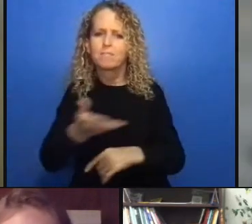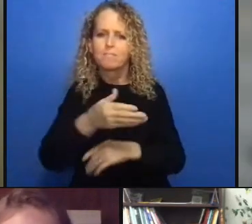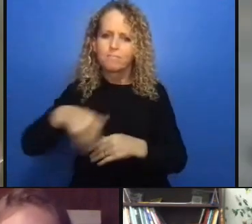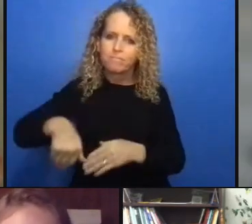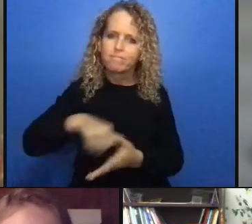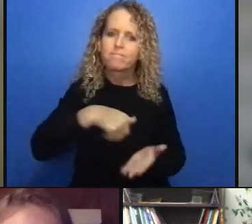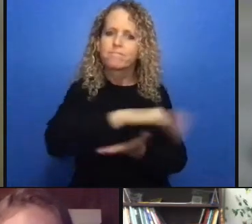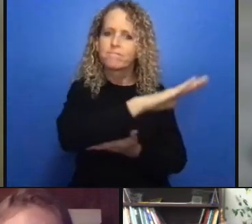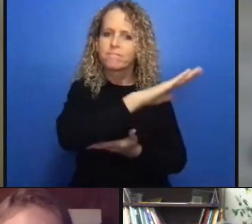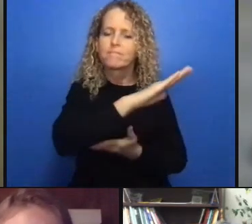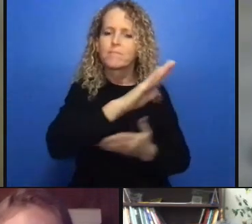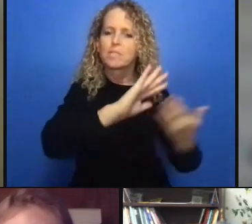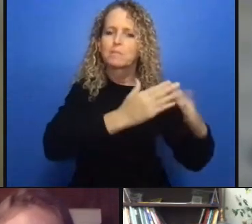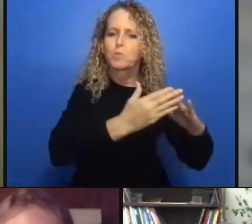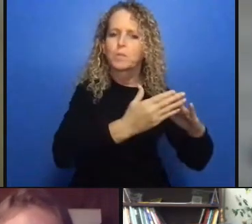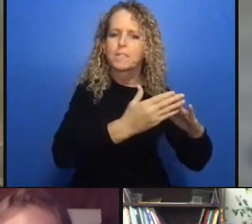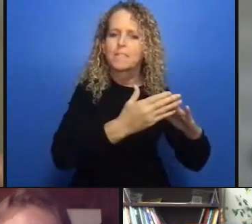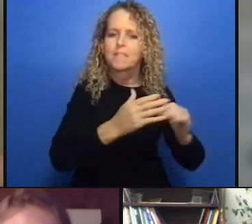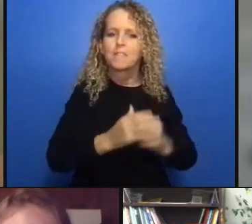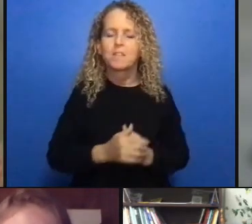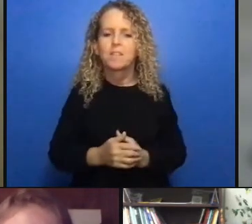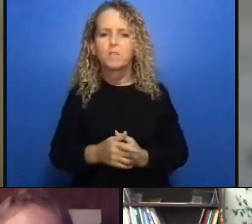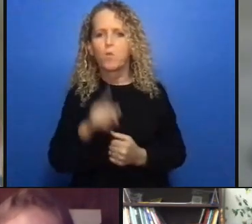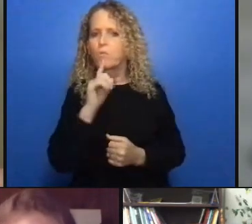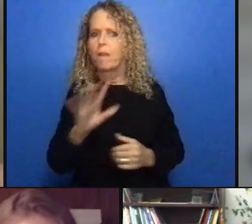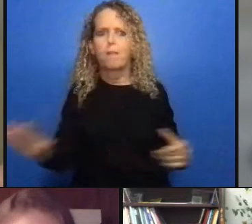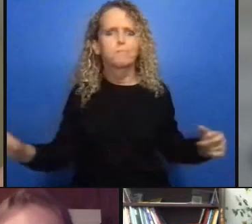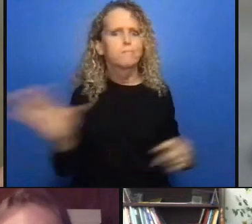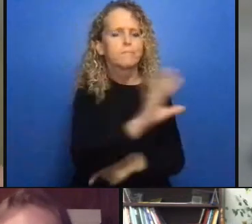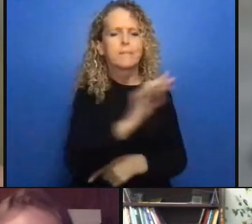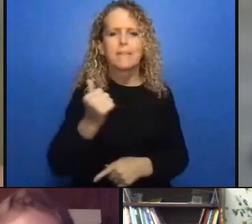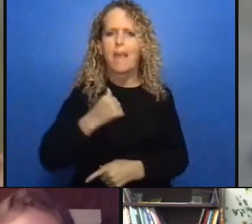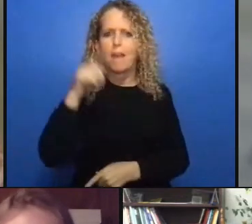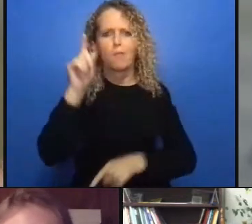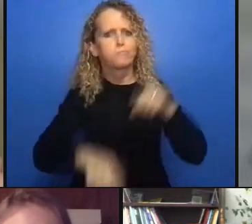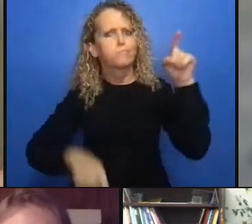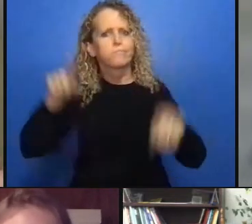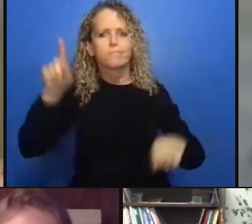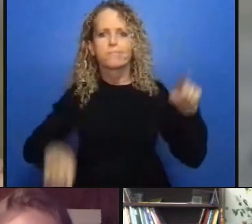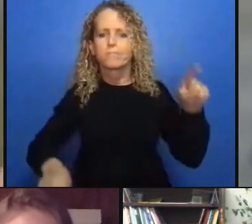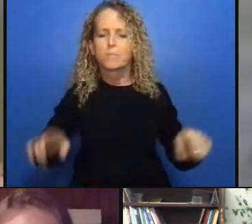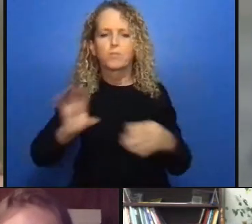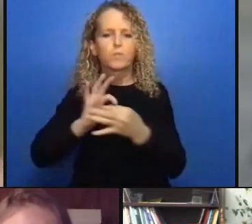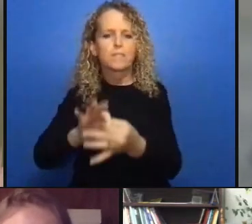transformative justice is something that gets has been picked up more in the literature and in